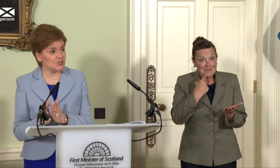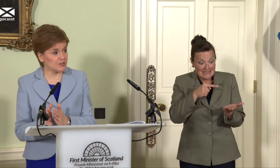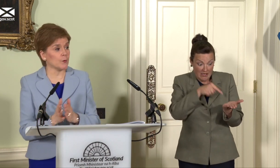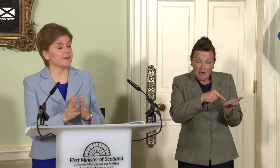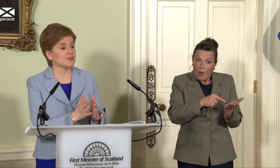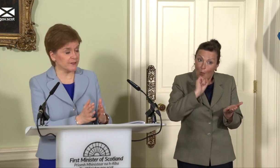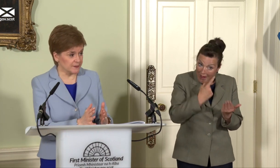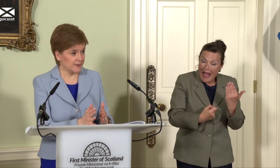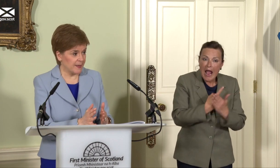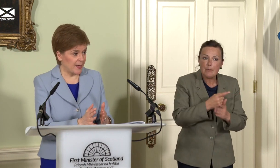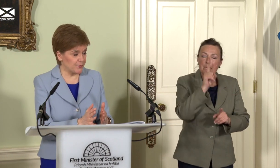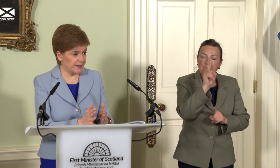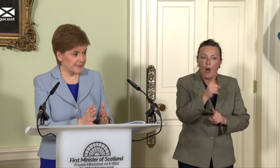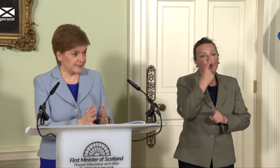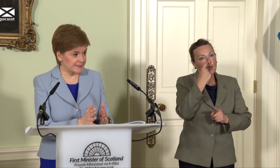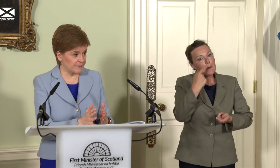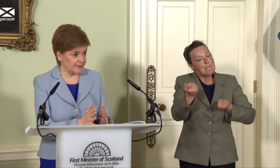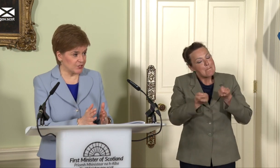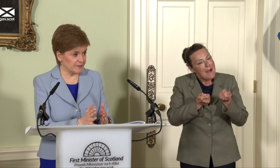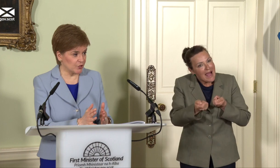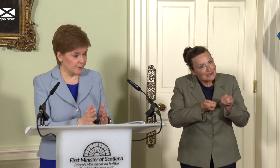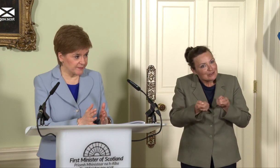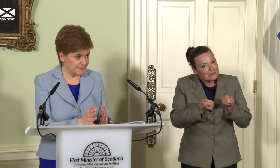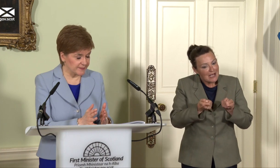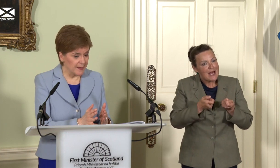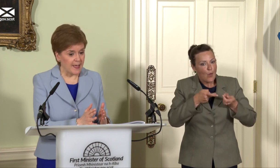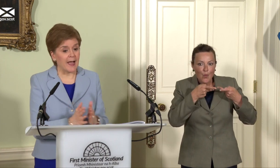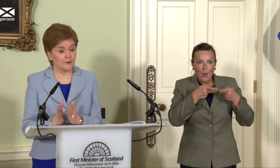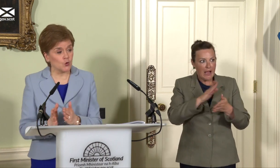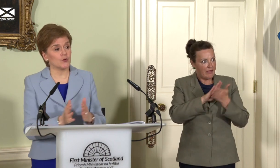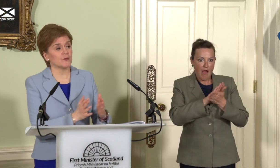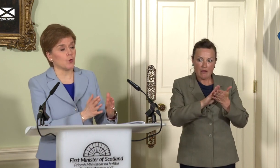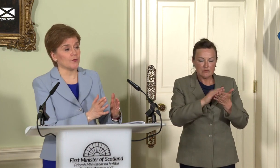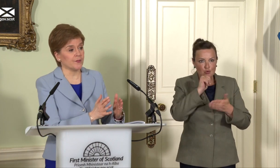in a way that doesn’t present disadvantages to our businesses and, of course, what the